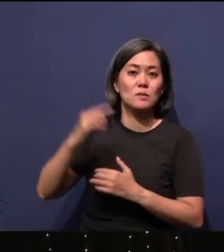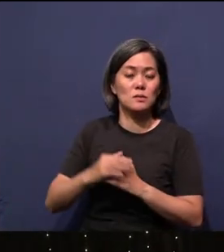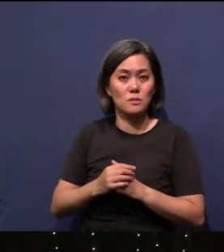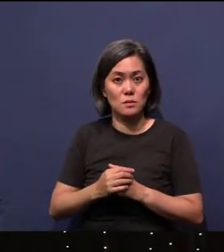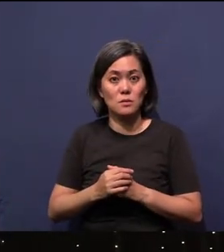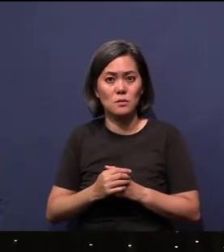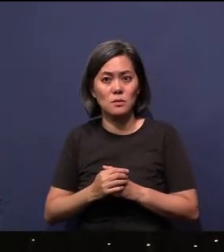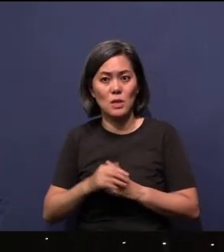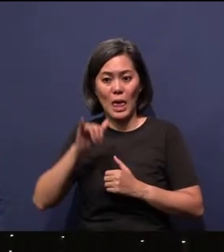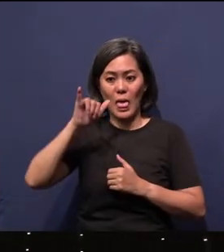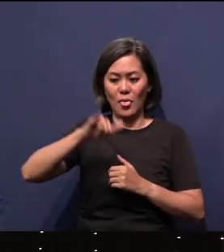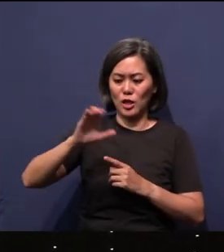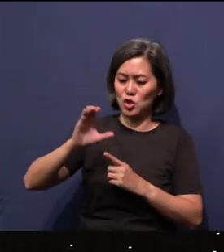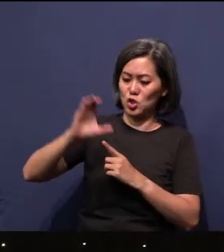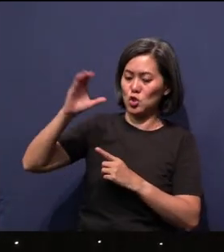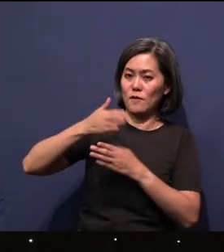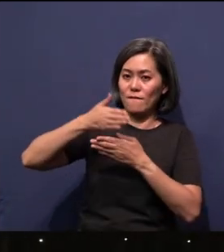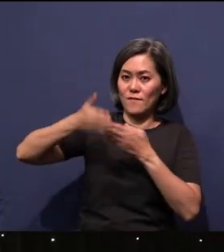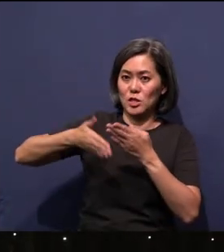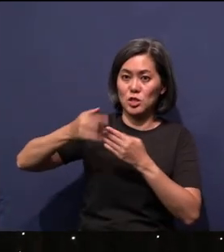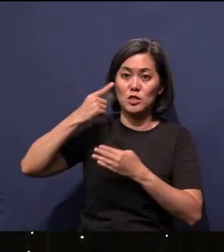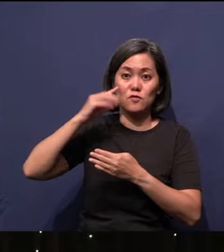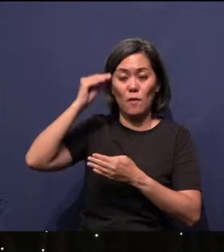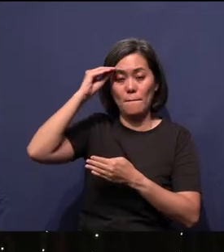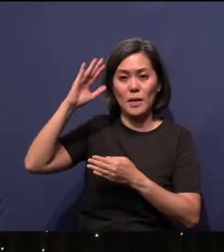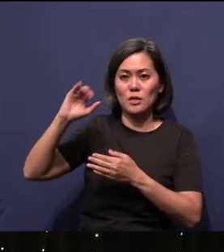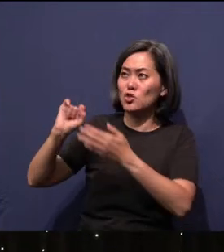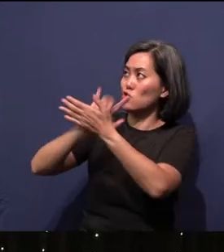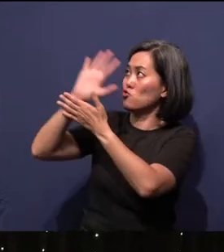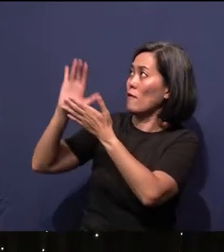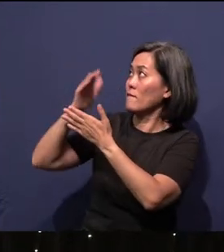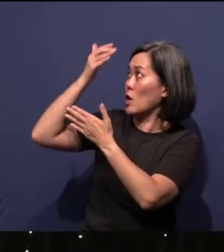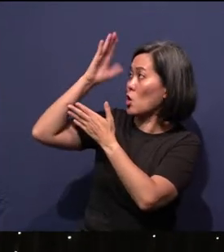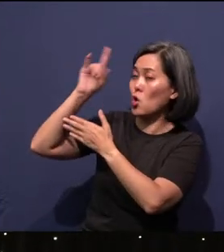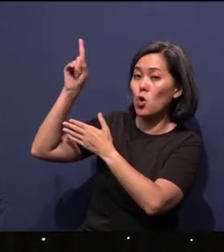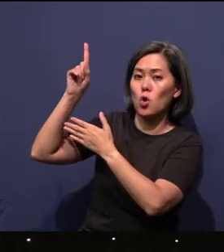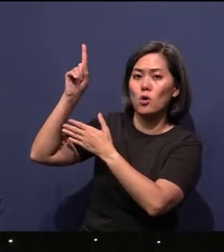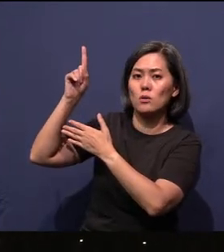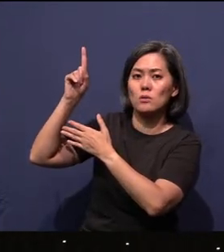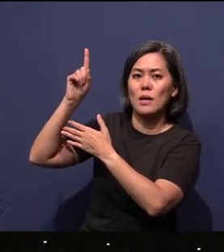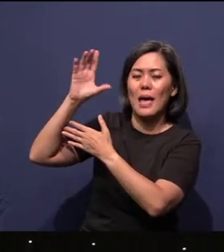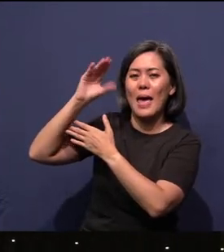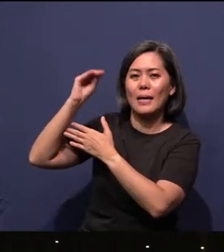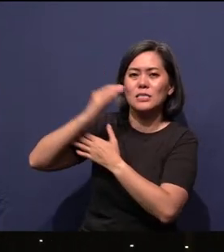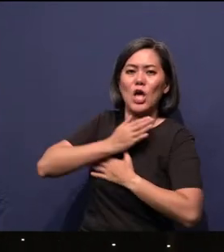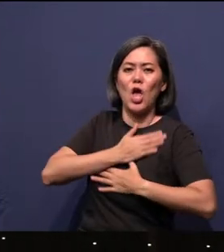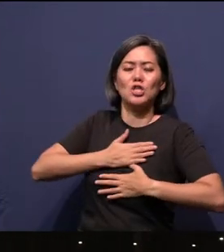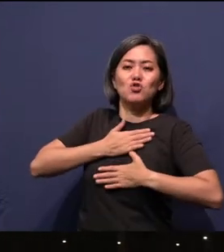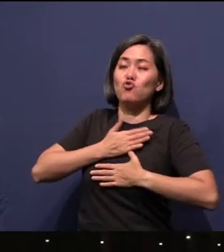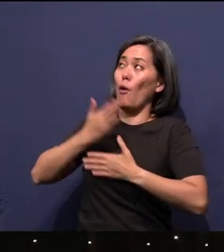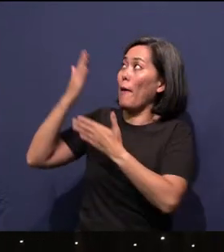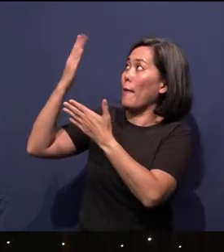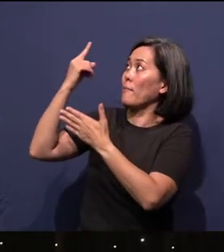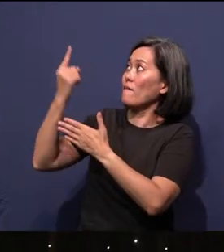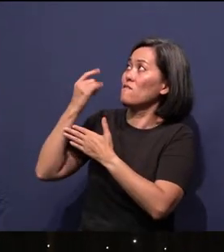This is the chief end of man. To glorify God and to enjoy Him forever. And this is